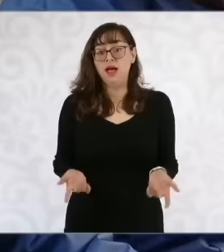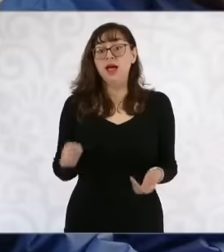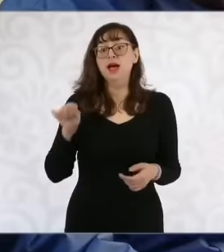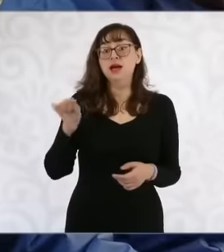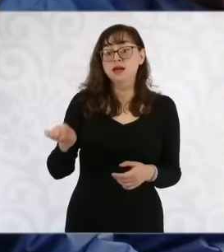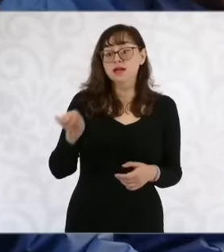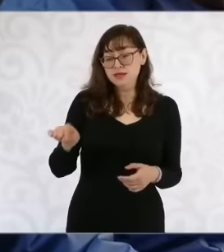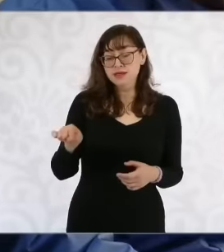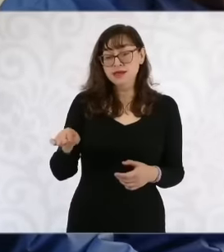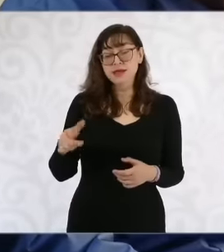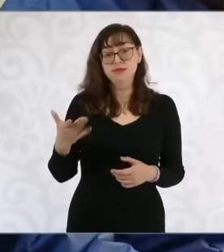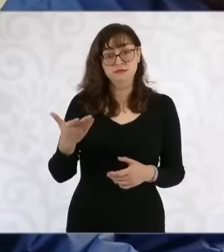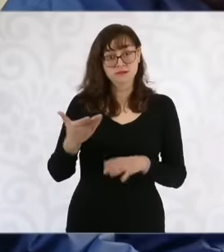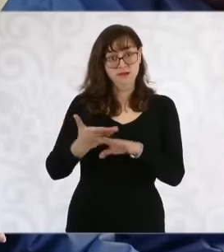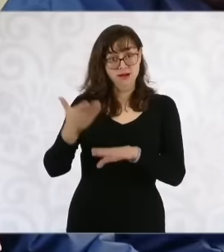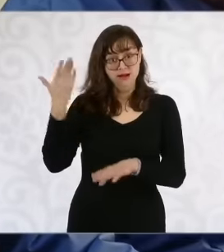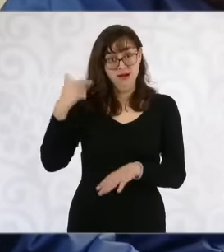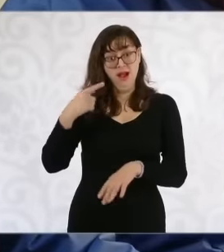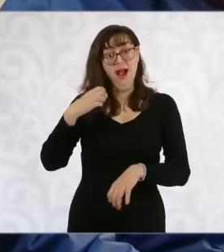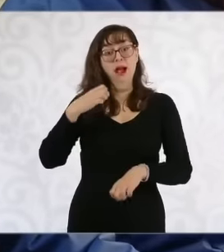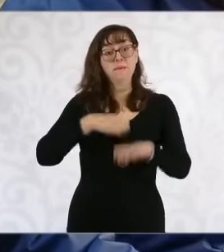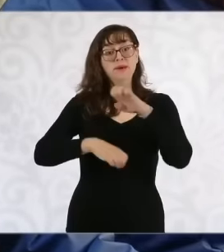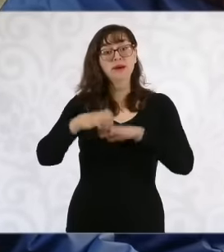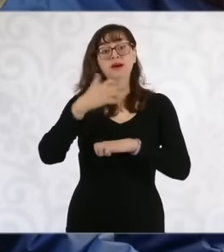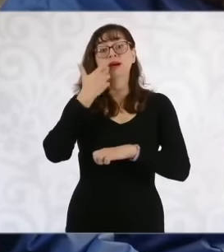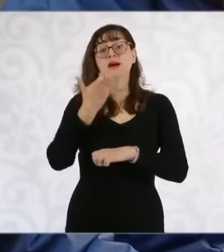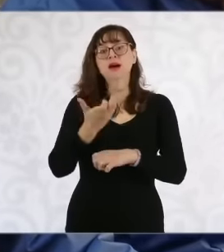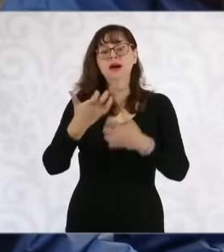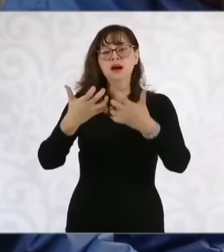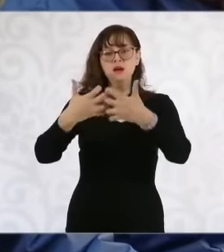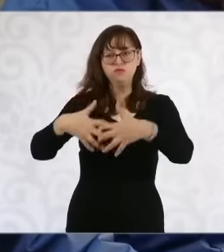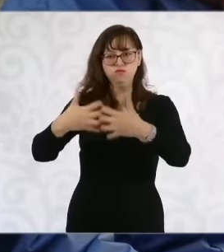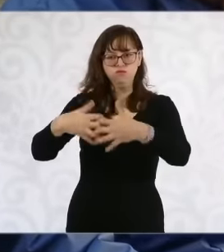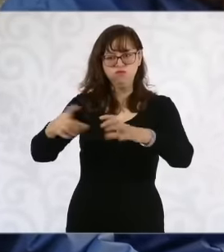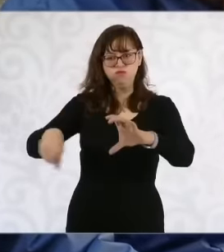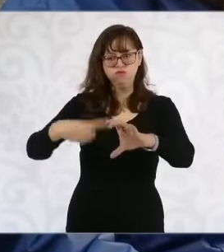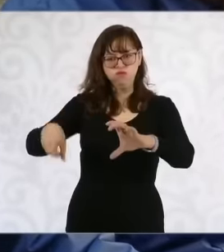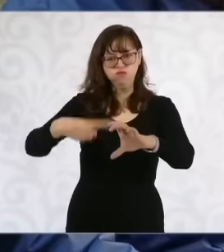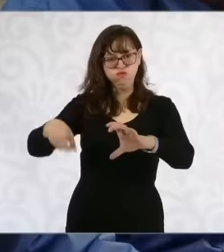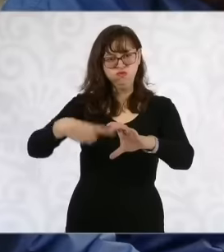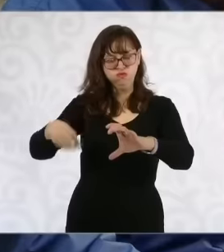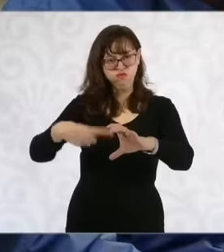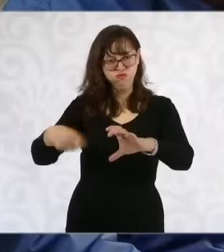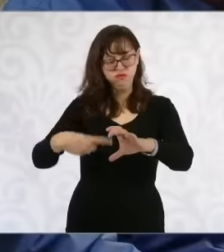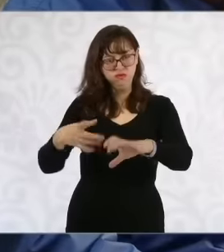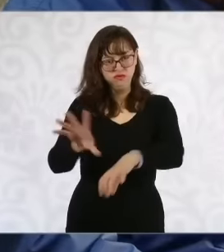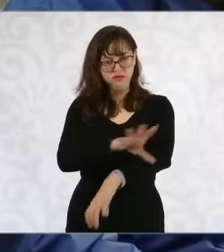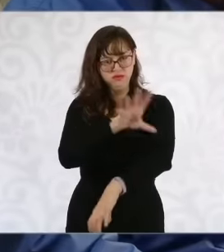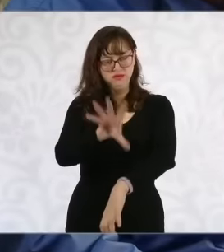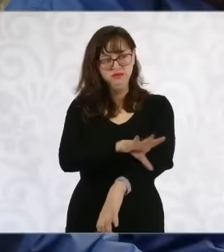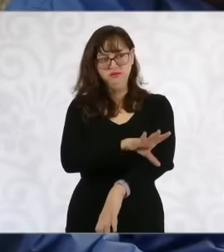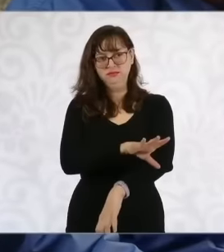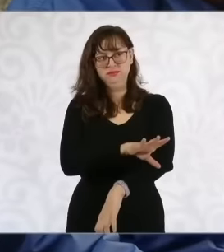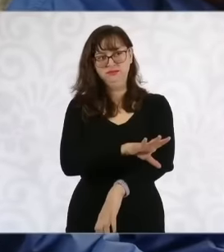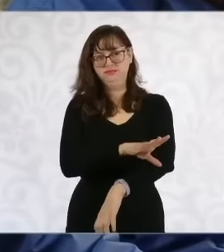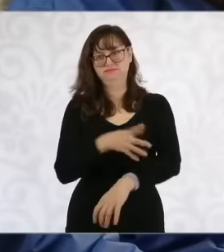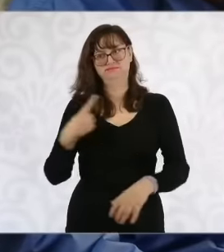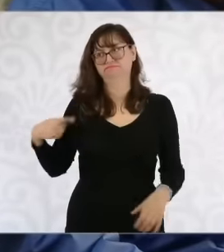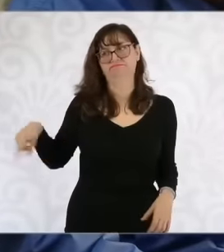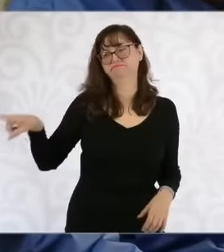company, the people came together and that river was saved, but we need